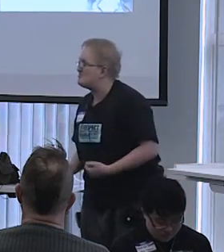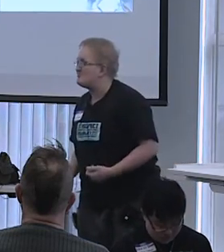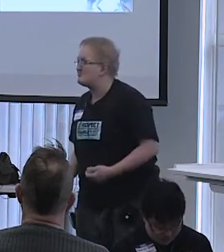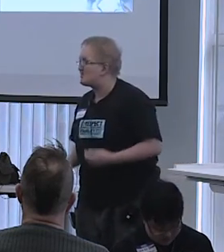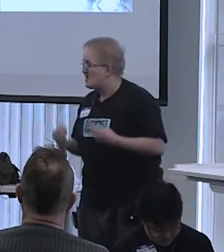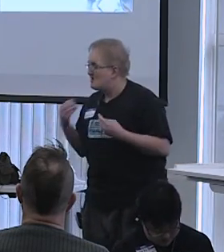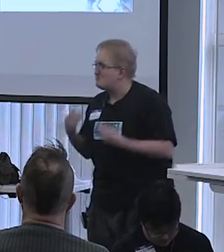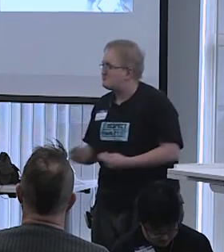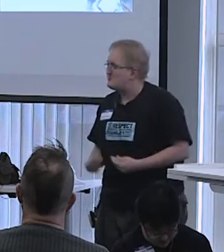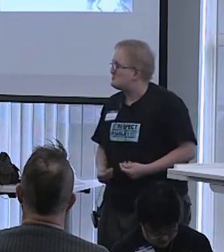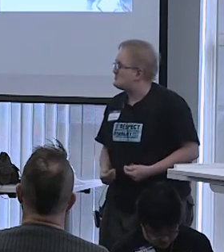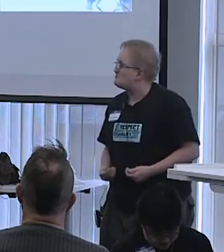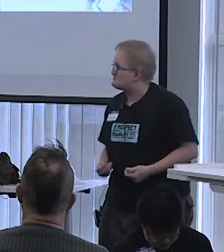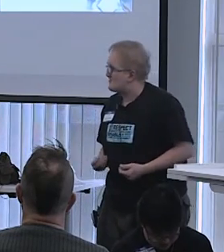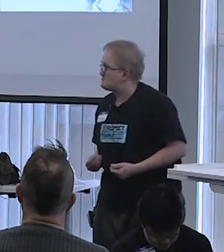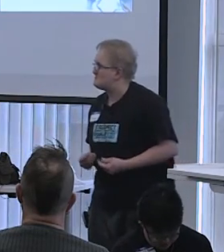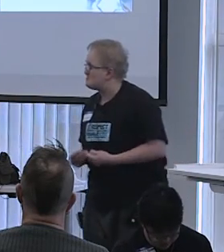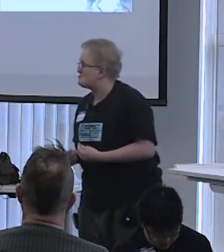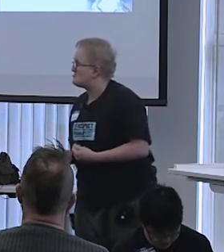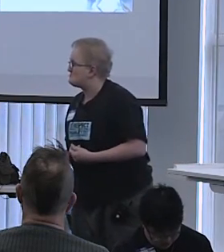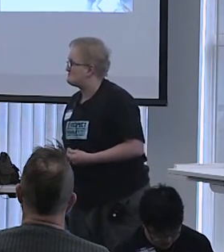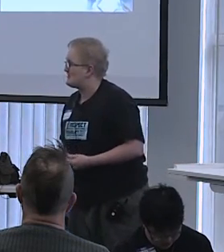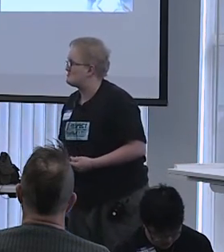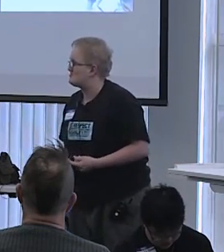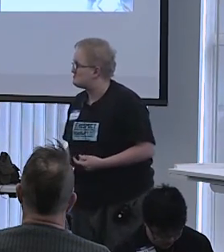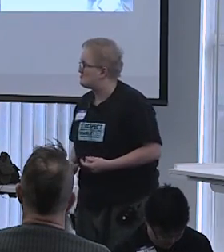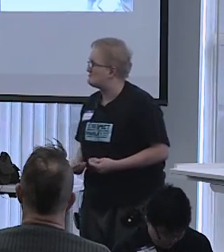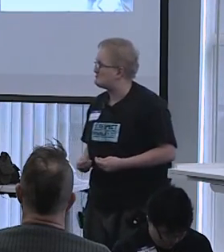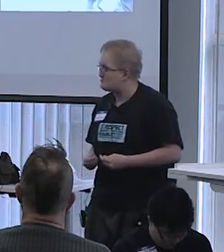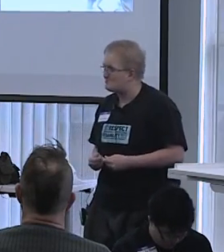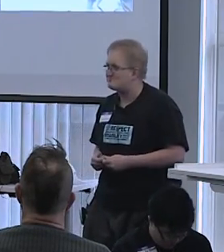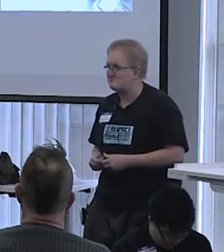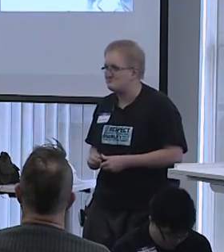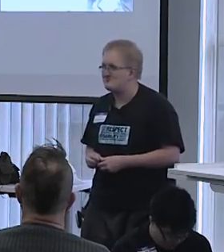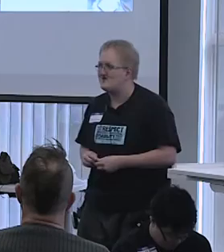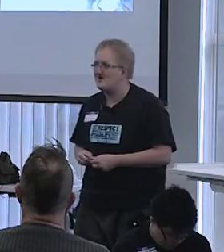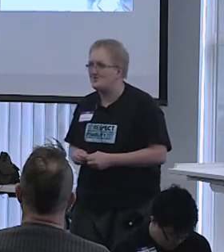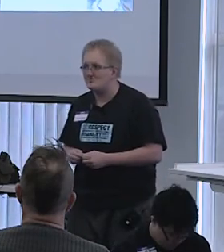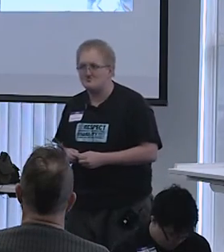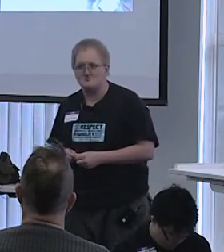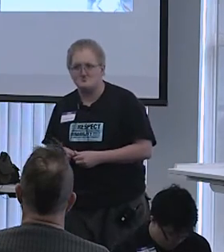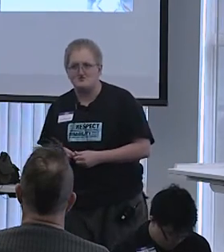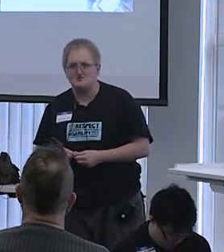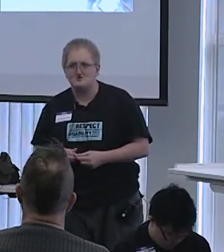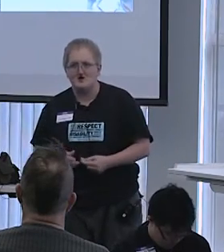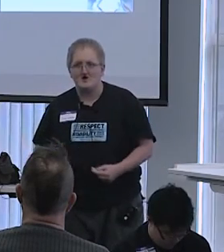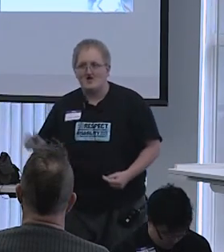who are frequently subjected to coercive care, a form of forced surgery, and hormone treatment.